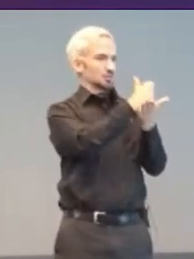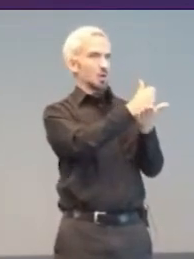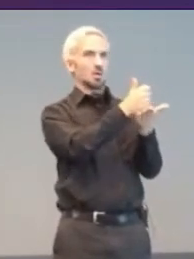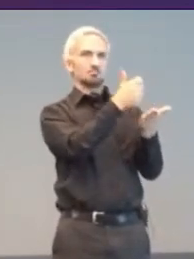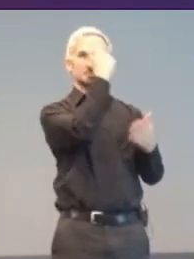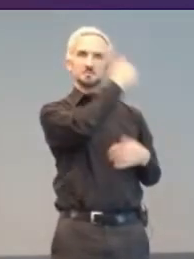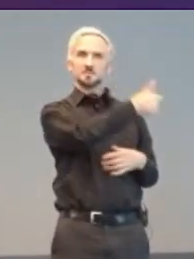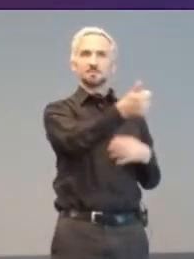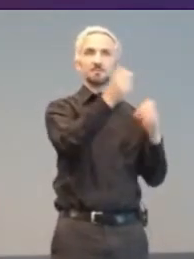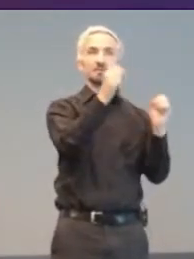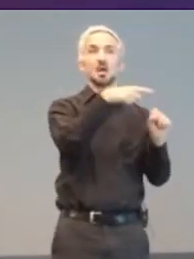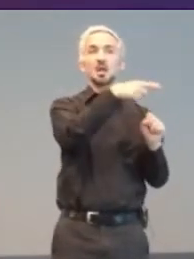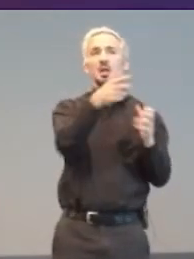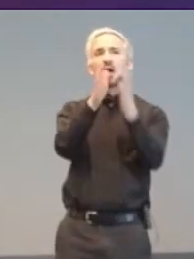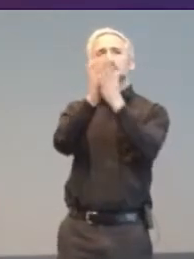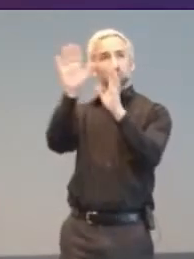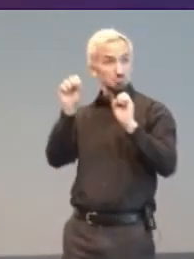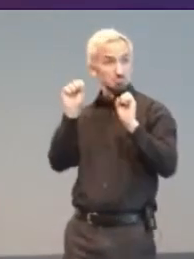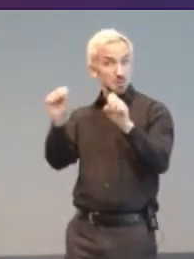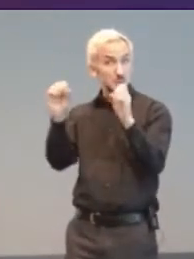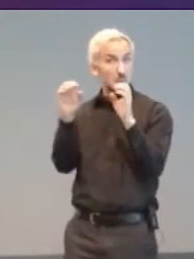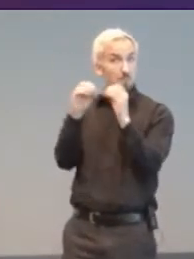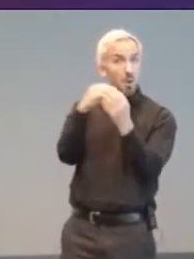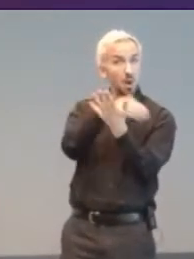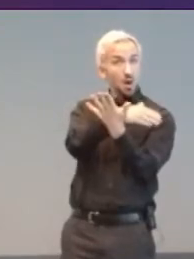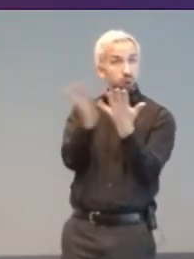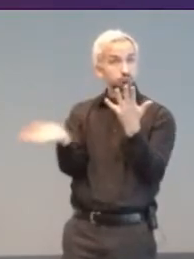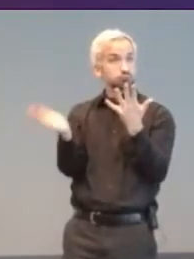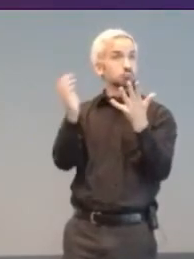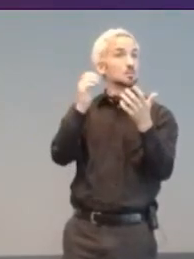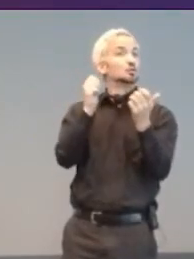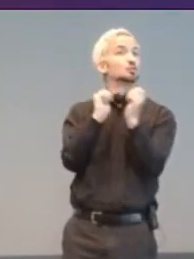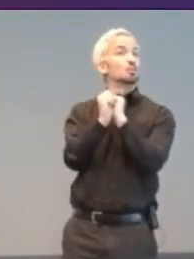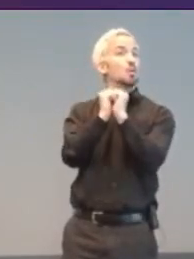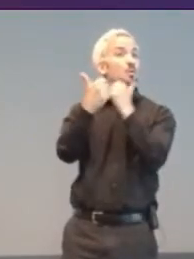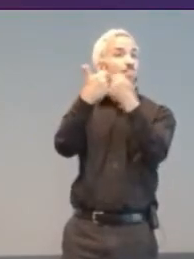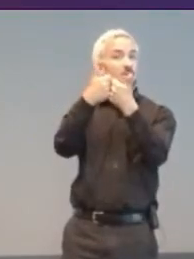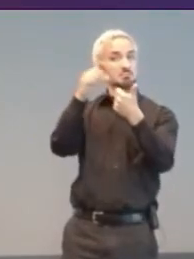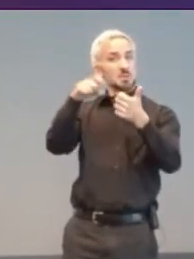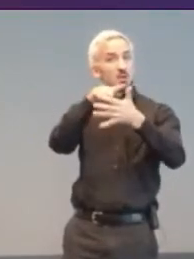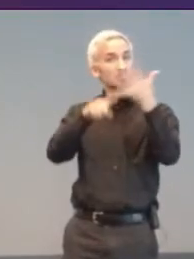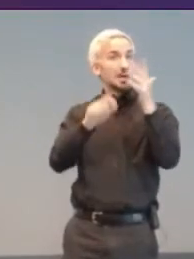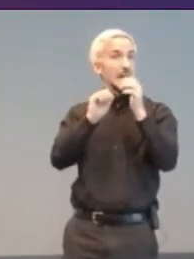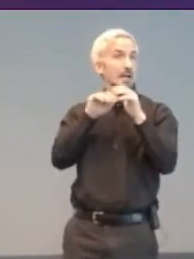would be possible for a range of more accessible sports games to be made for future events. Sadly,